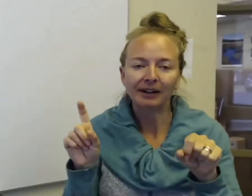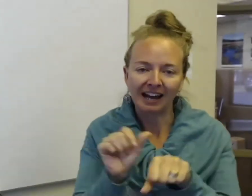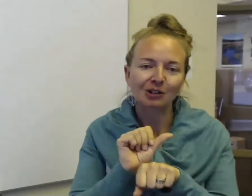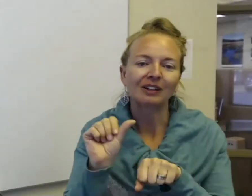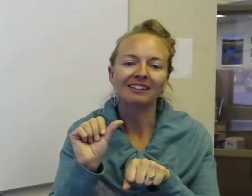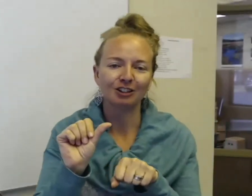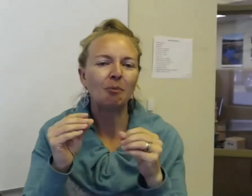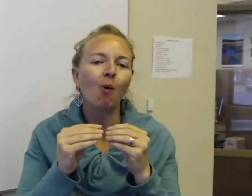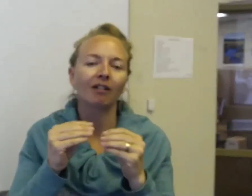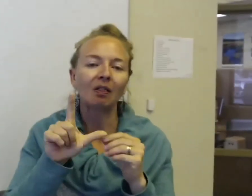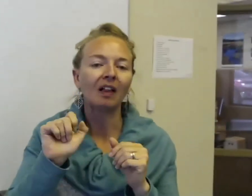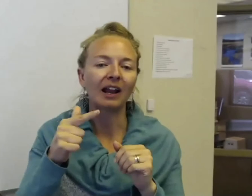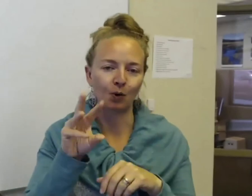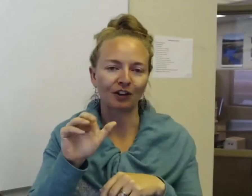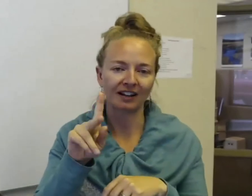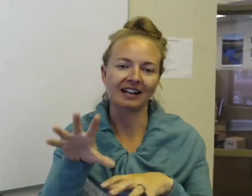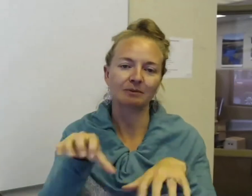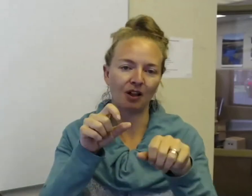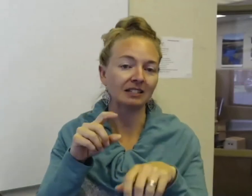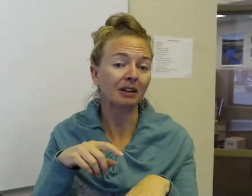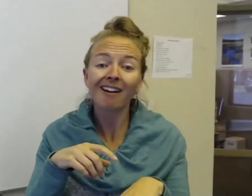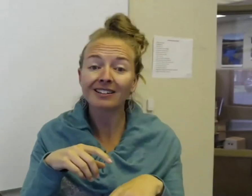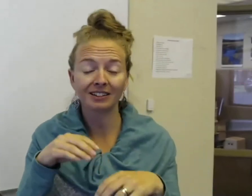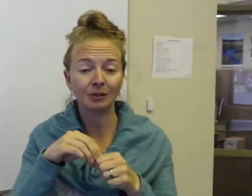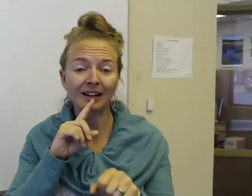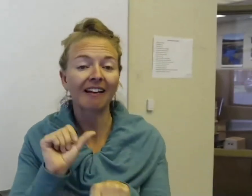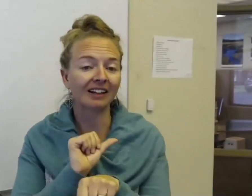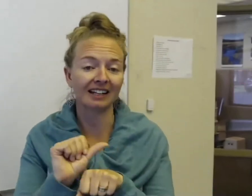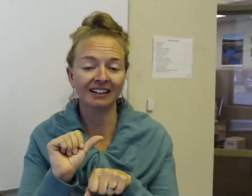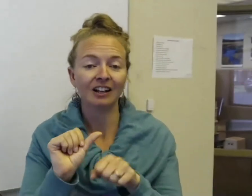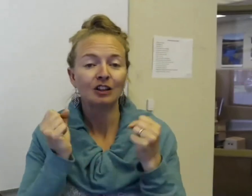But actually, there's more leg work that takes place because in reality there's